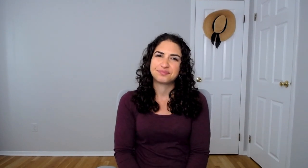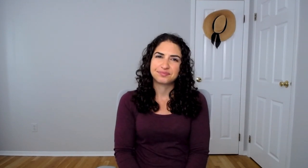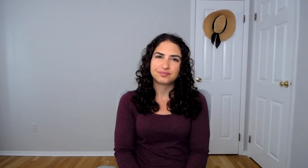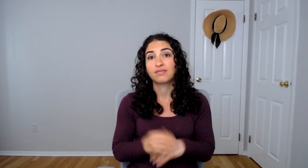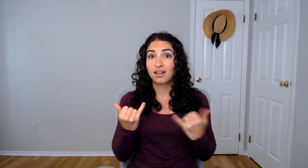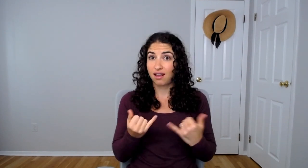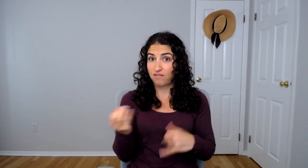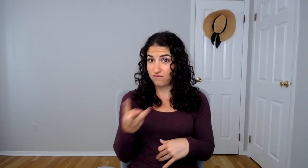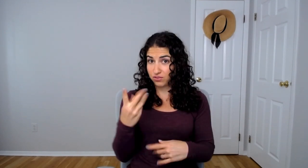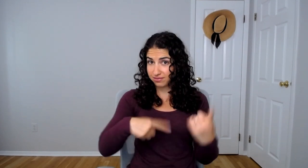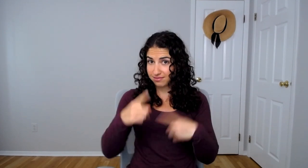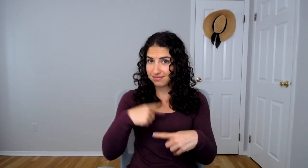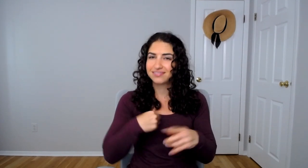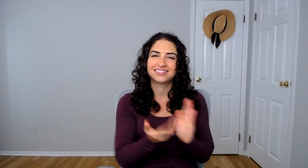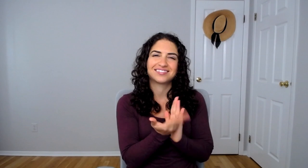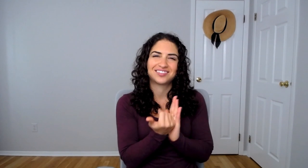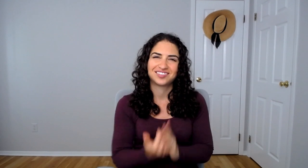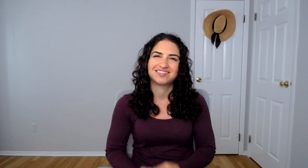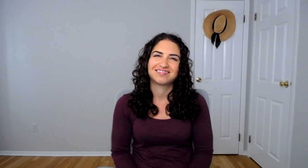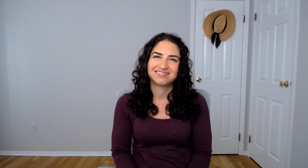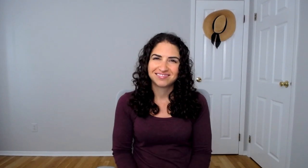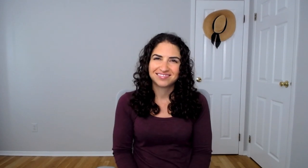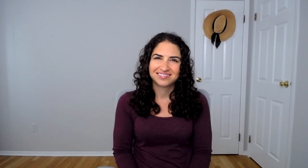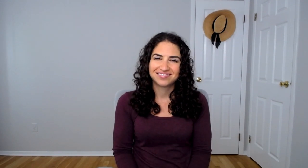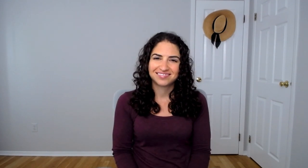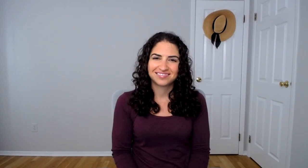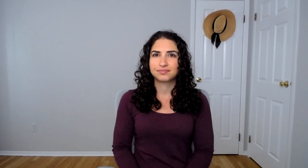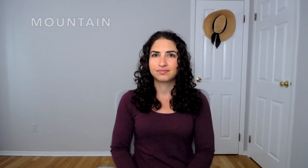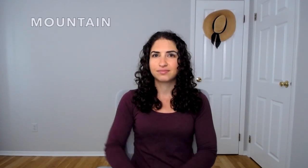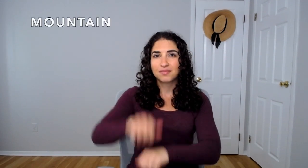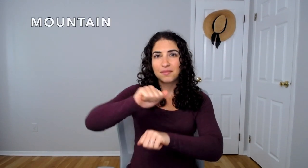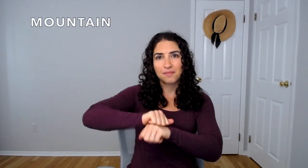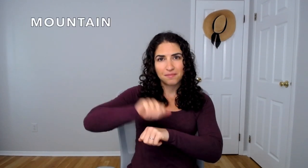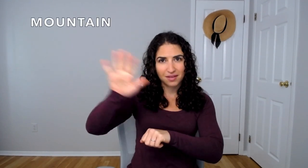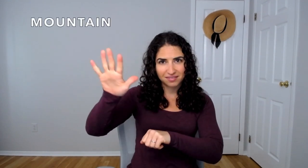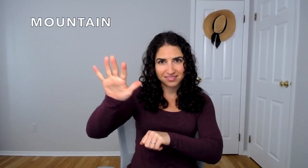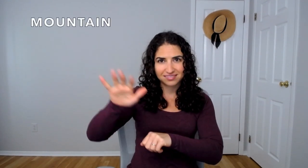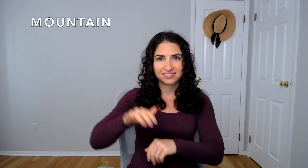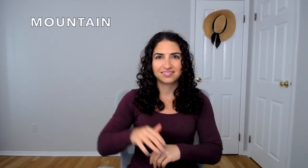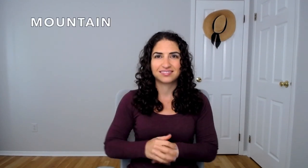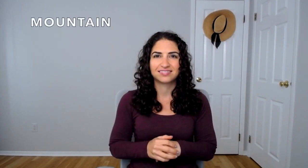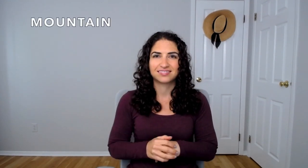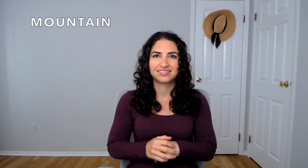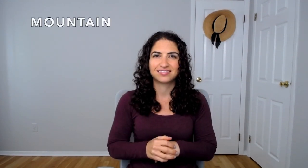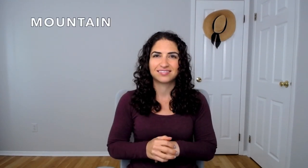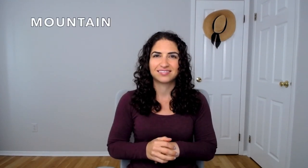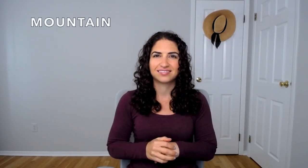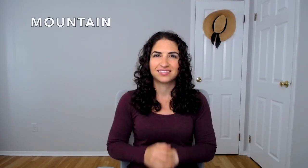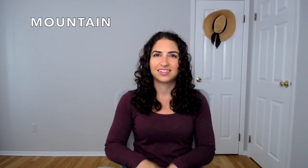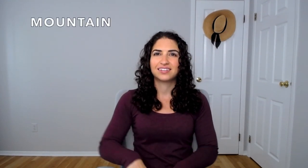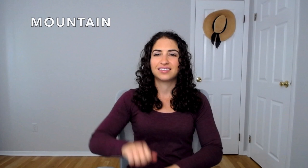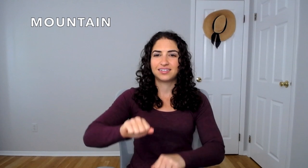Now, a few signs, I'll review... MOUNTAIN